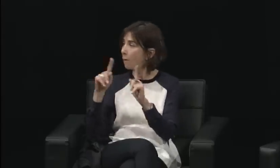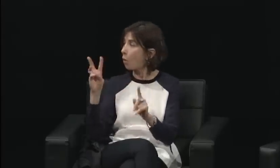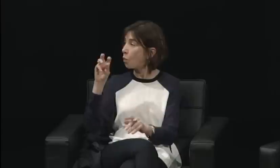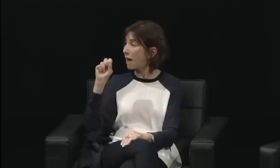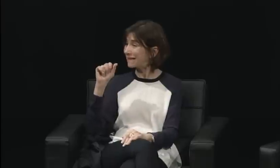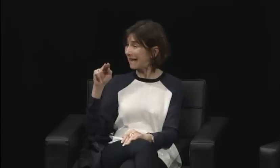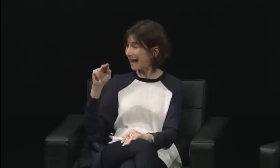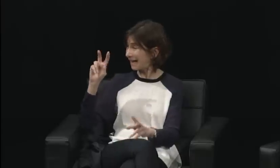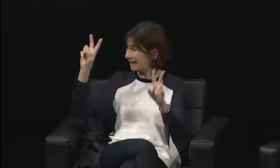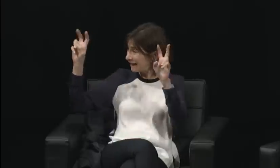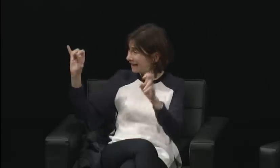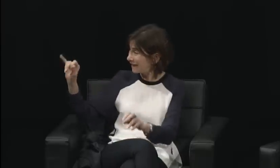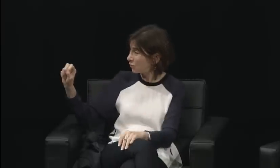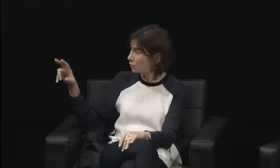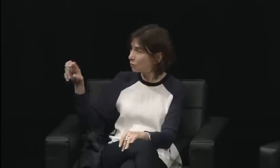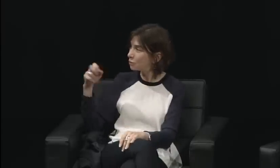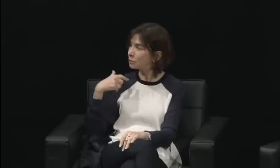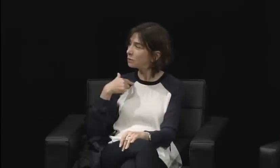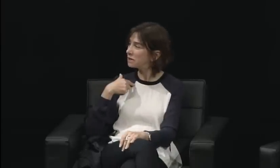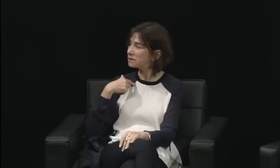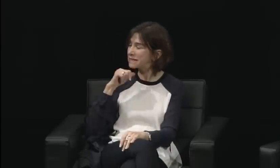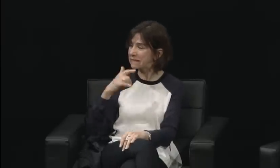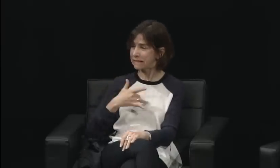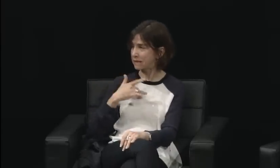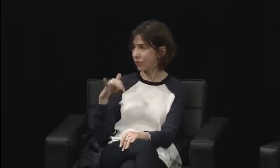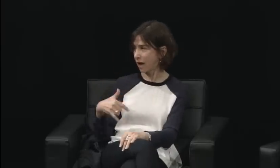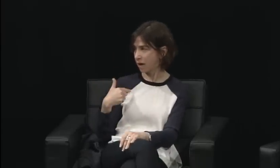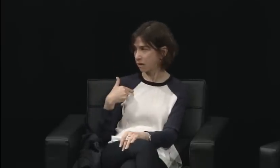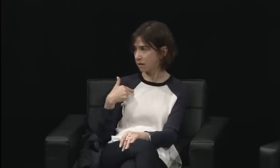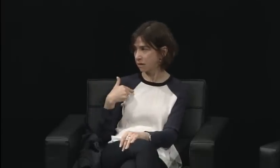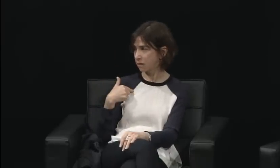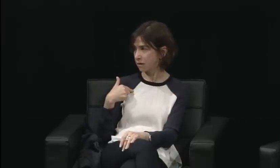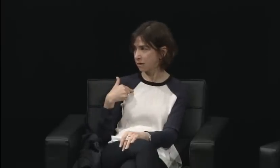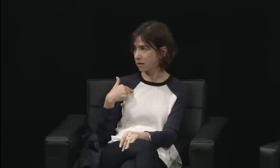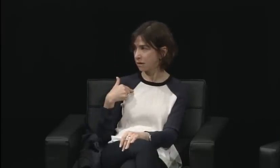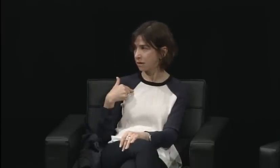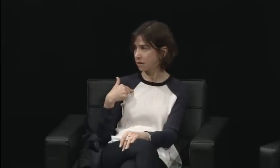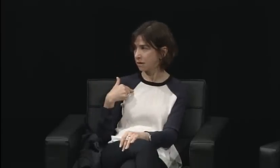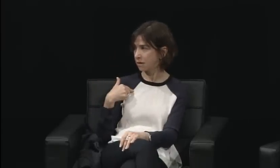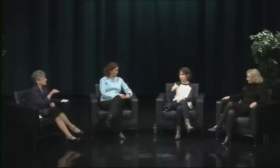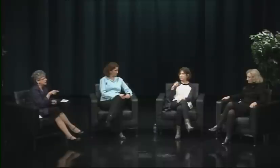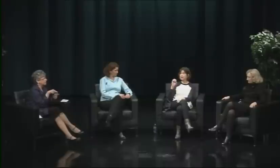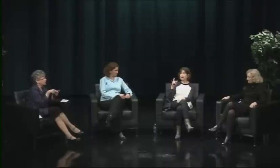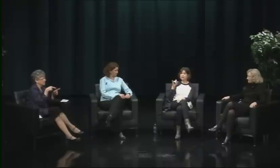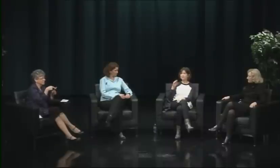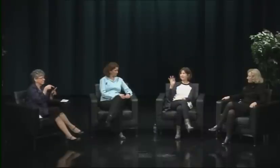There was audism, there was sexism, there was racism.